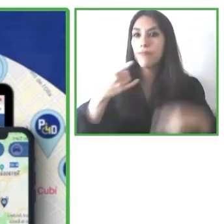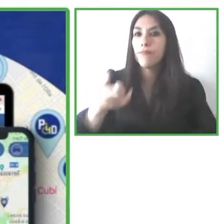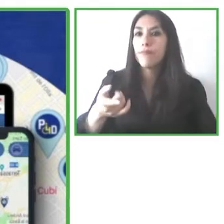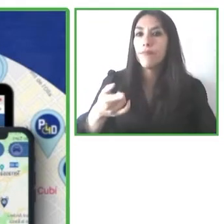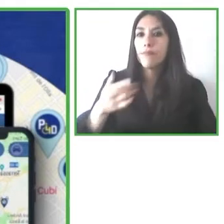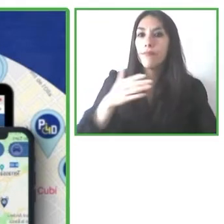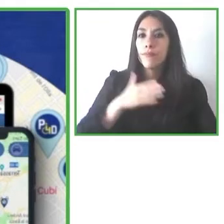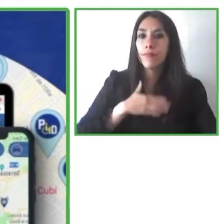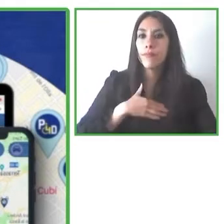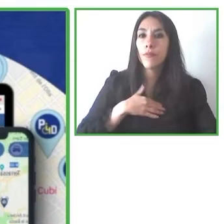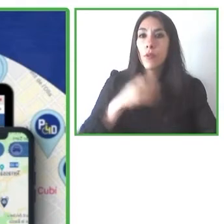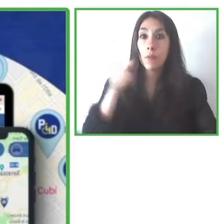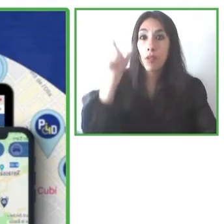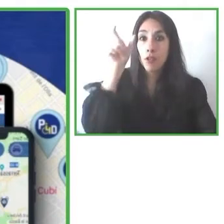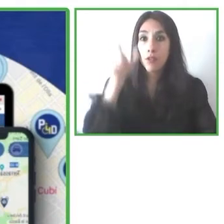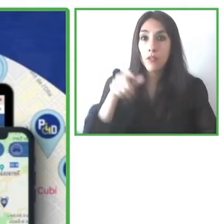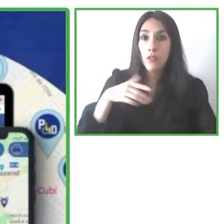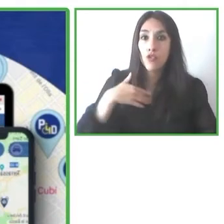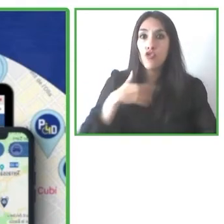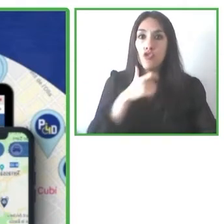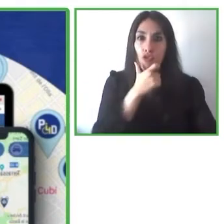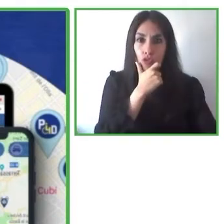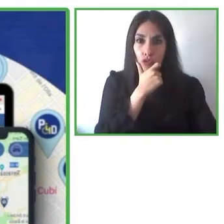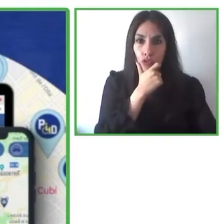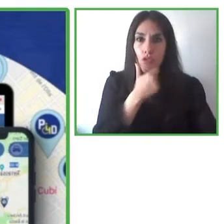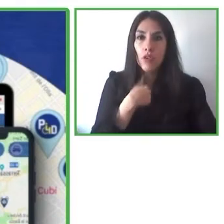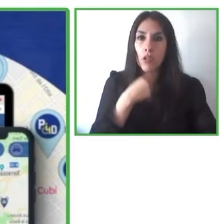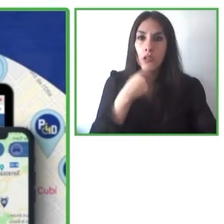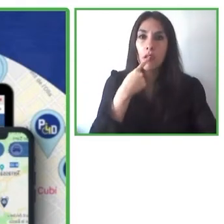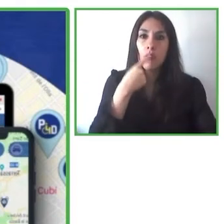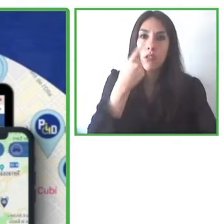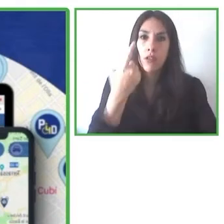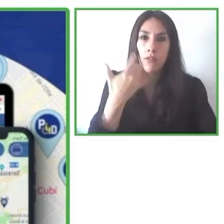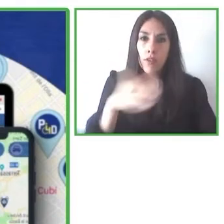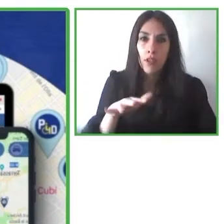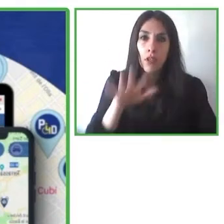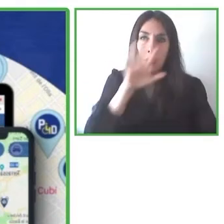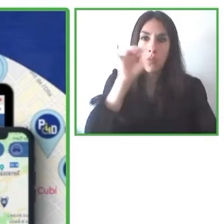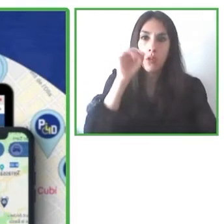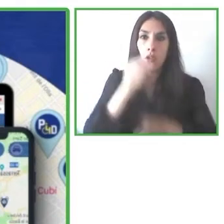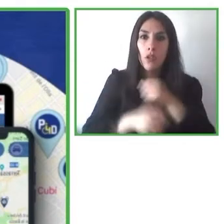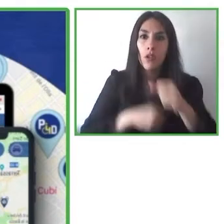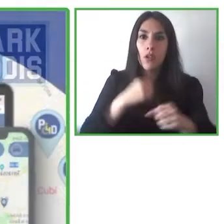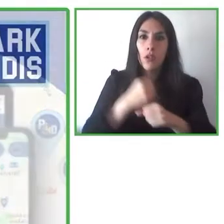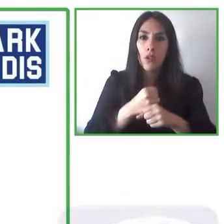I'm in my mid-50s, white, I use a beard and eyeglasses